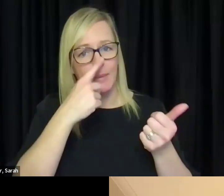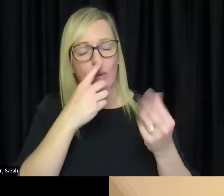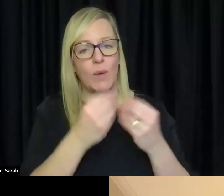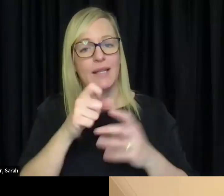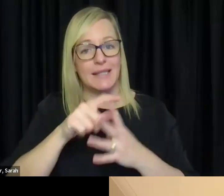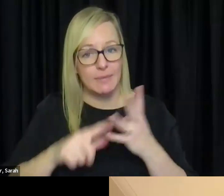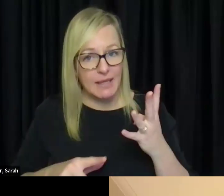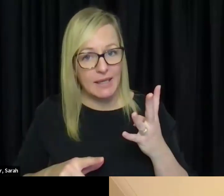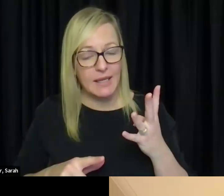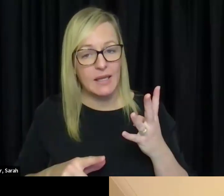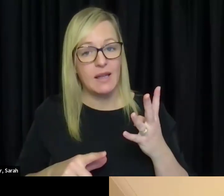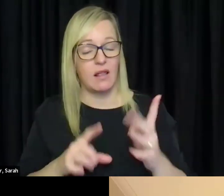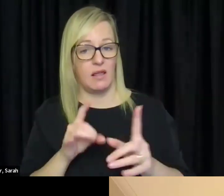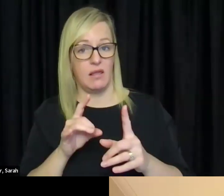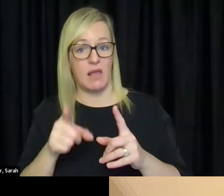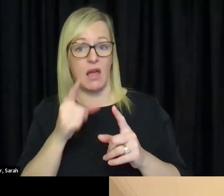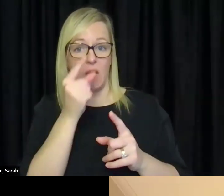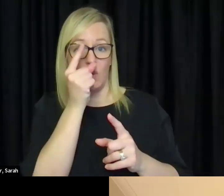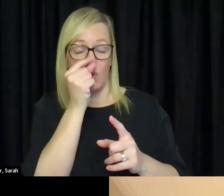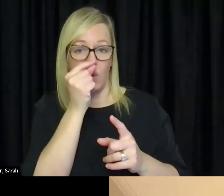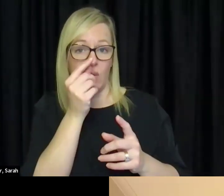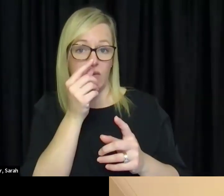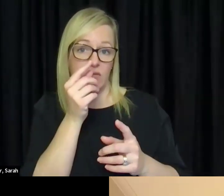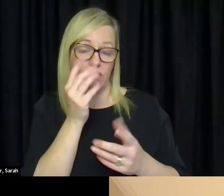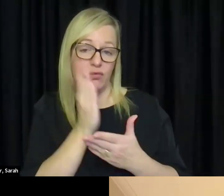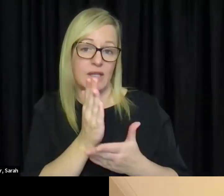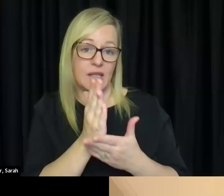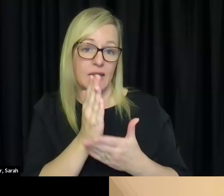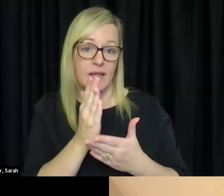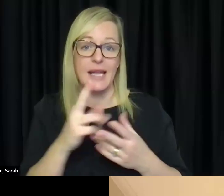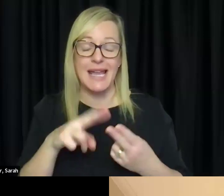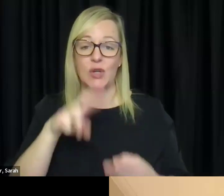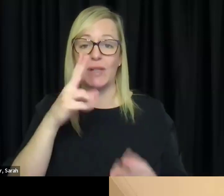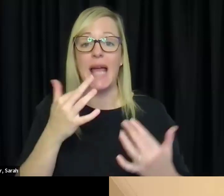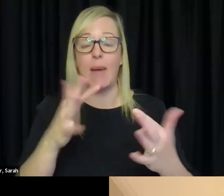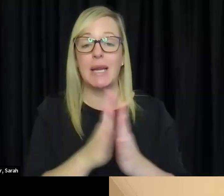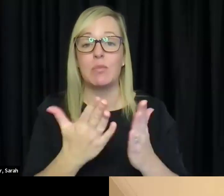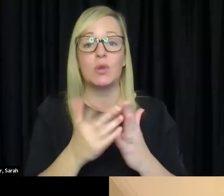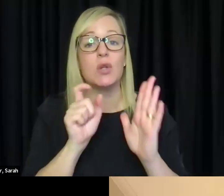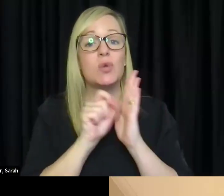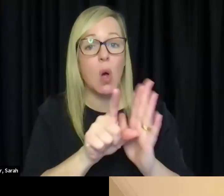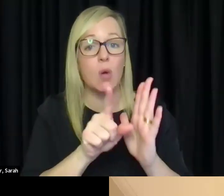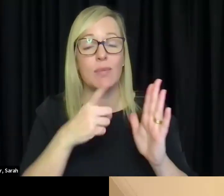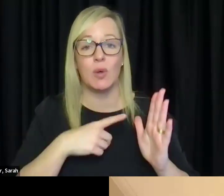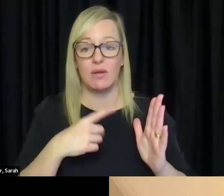and it most likely could actually increase how many books are sold because of like